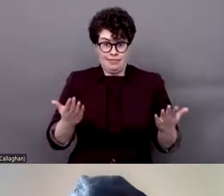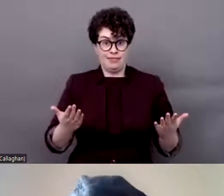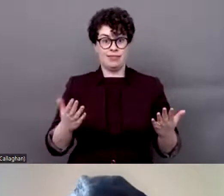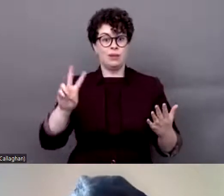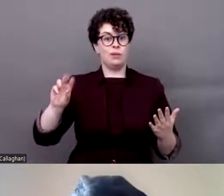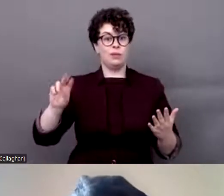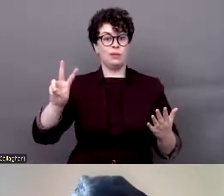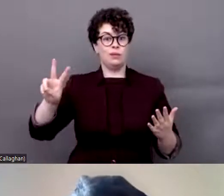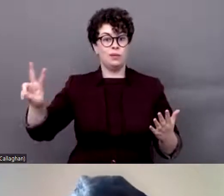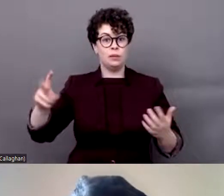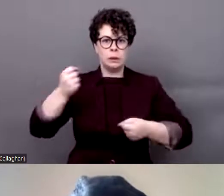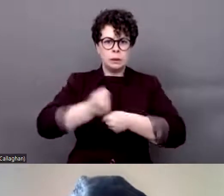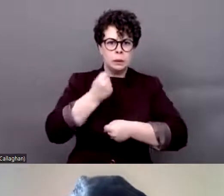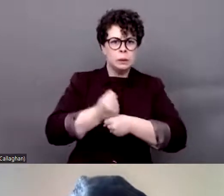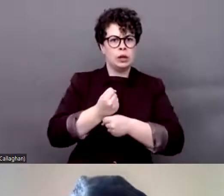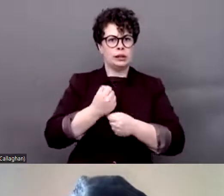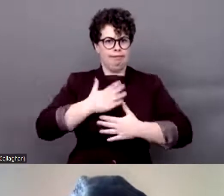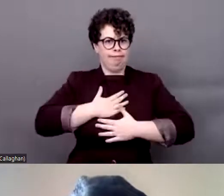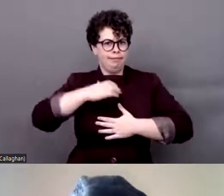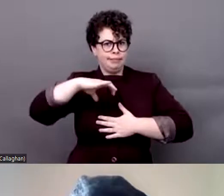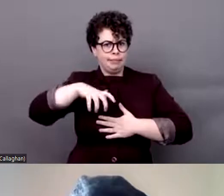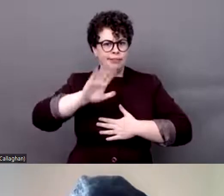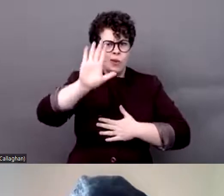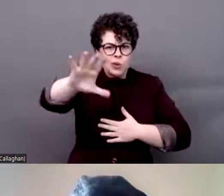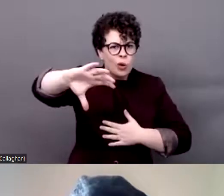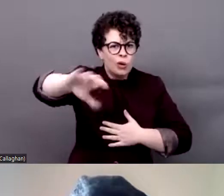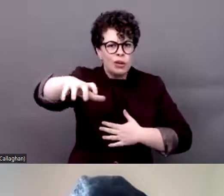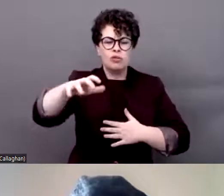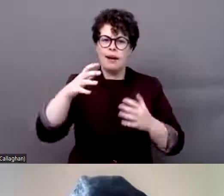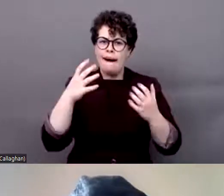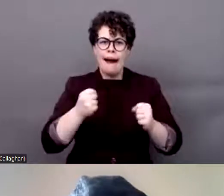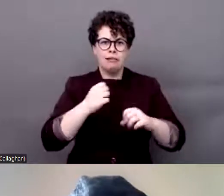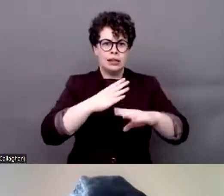are doing in our respective countries.